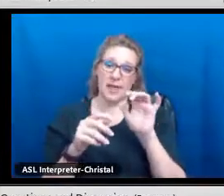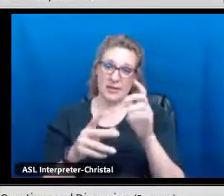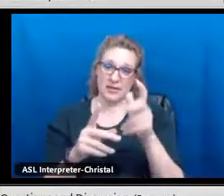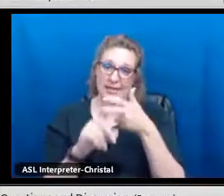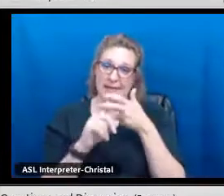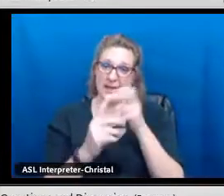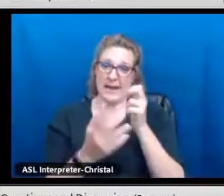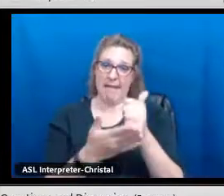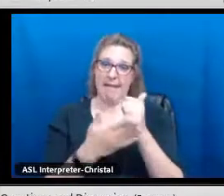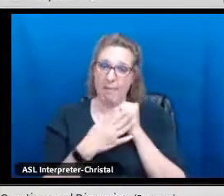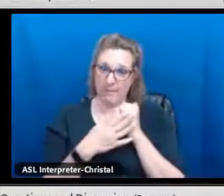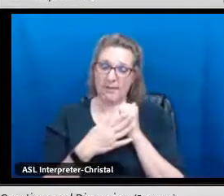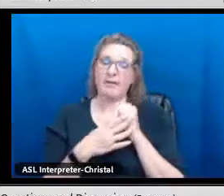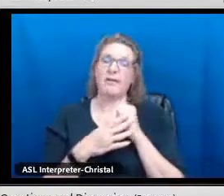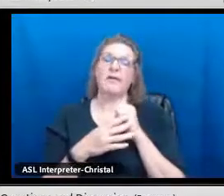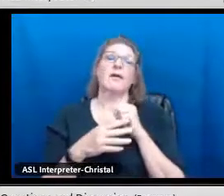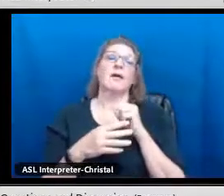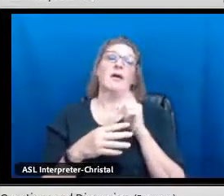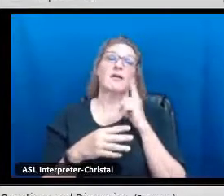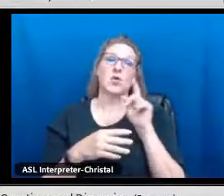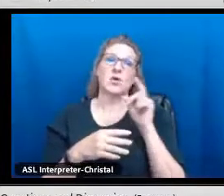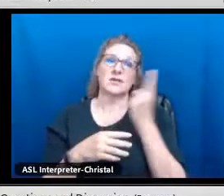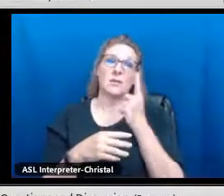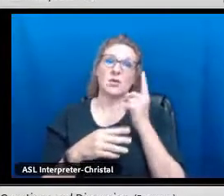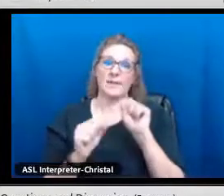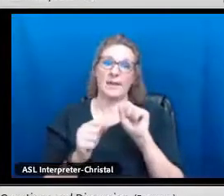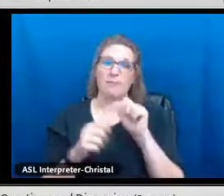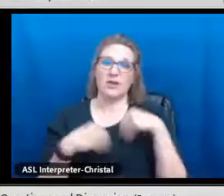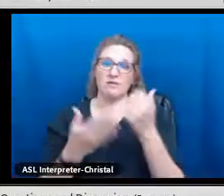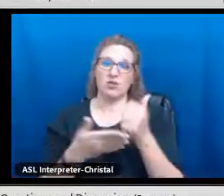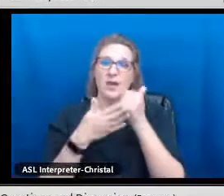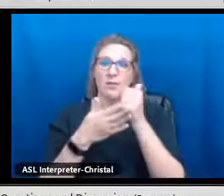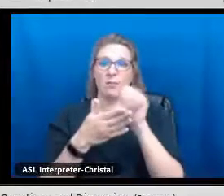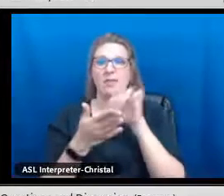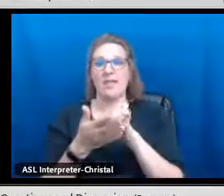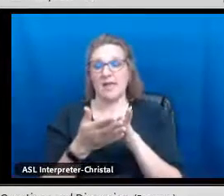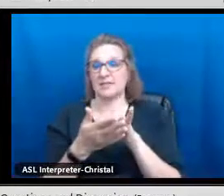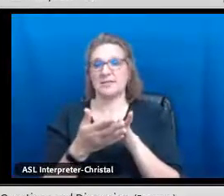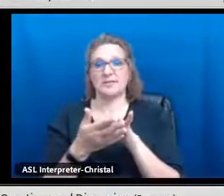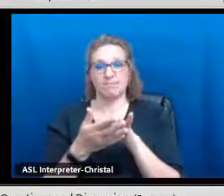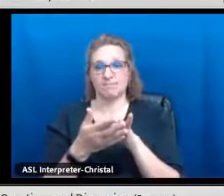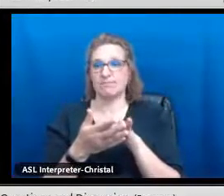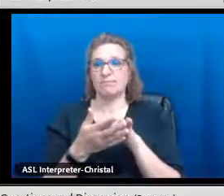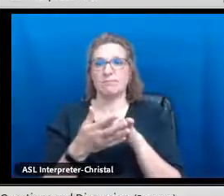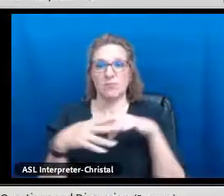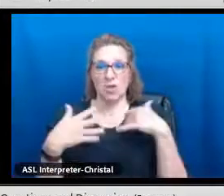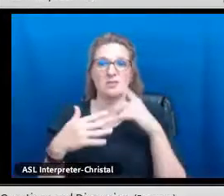But you know that's at a rural type of community, so if you're able to disperse some of that,